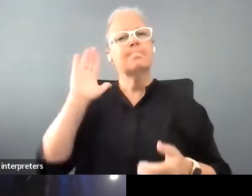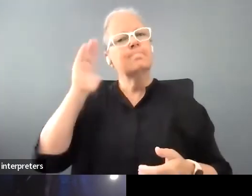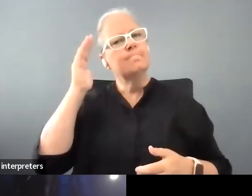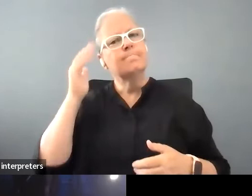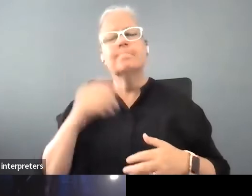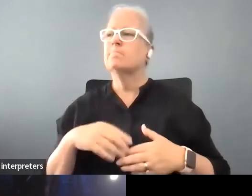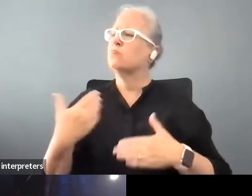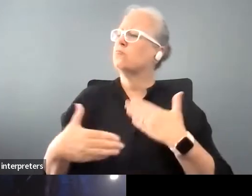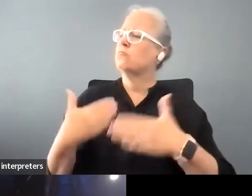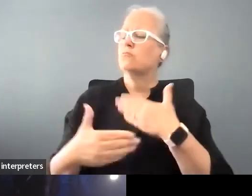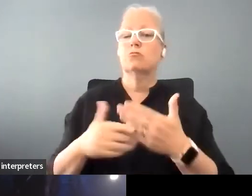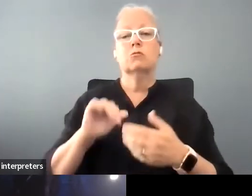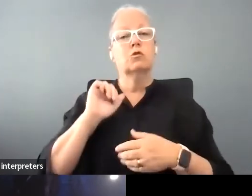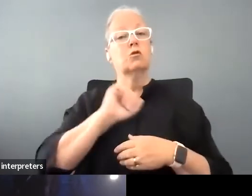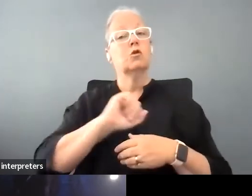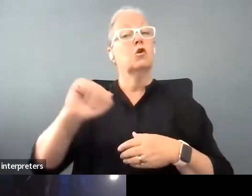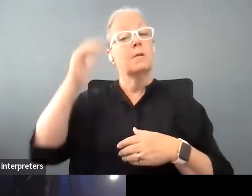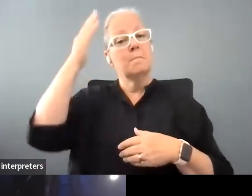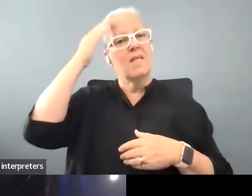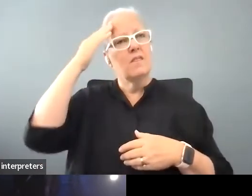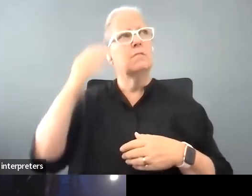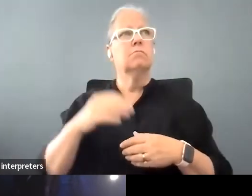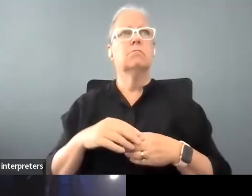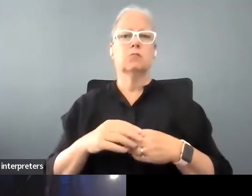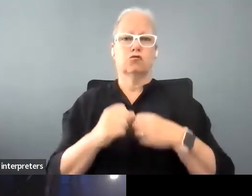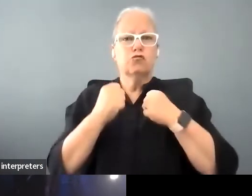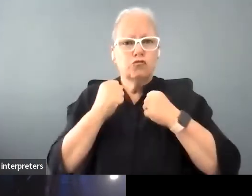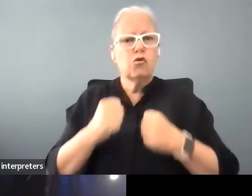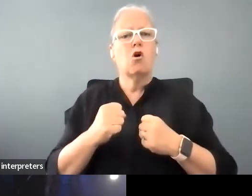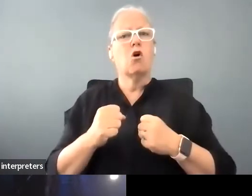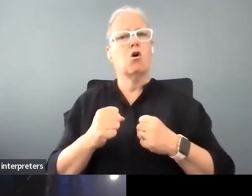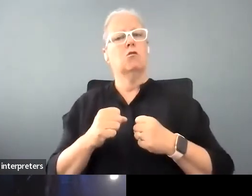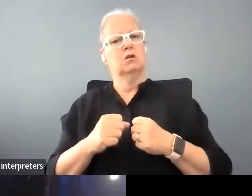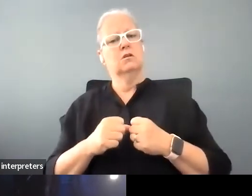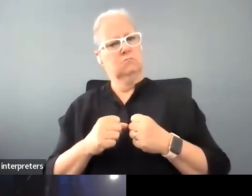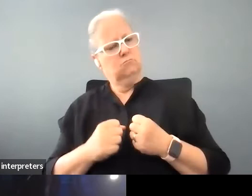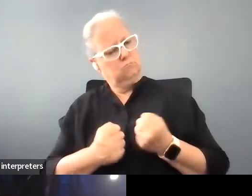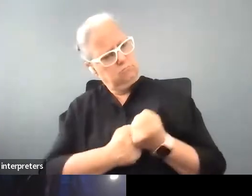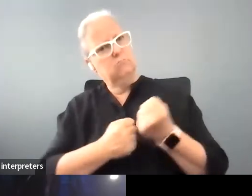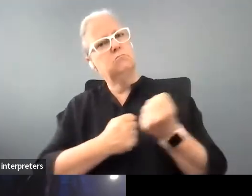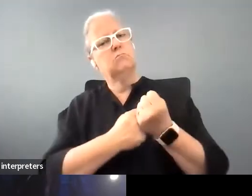her mother was really a strong defender of Lesley in terms of the disability movement and